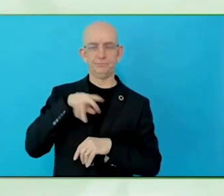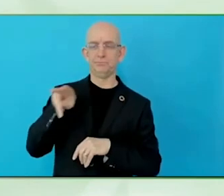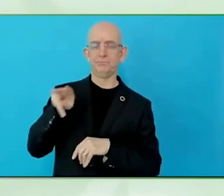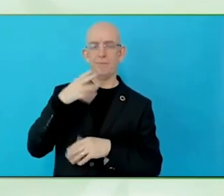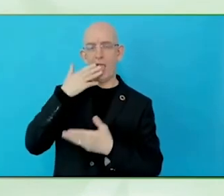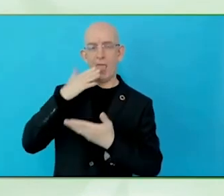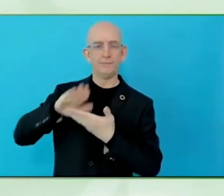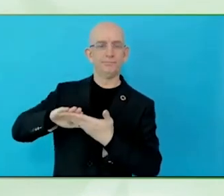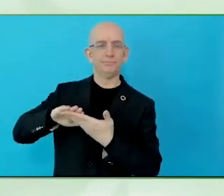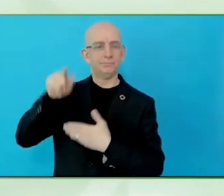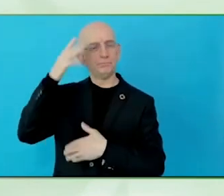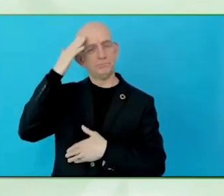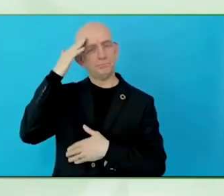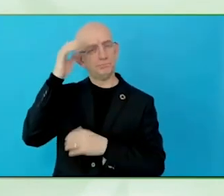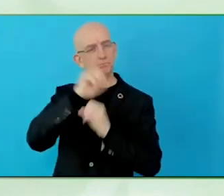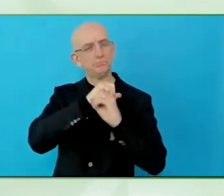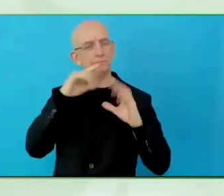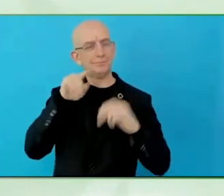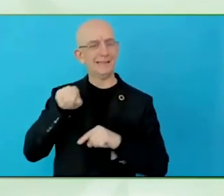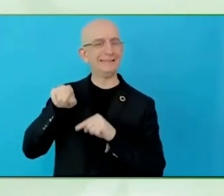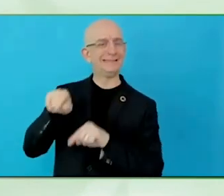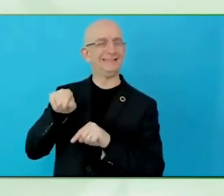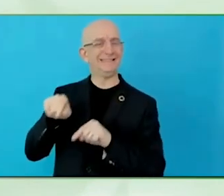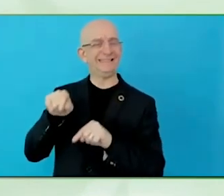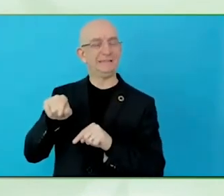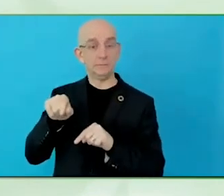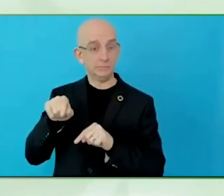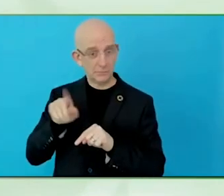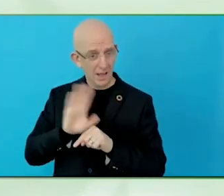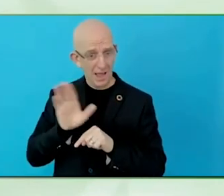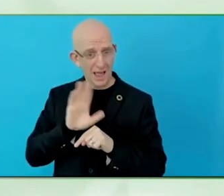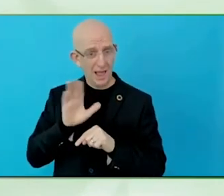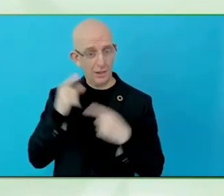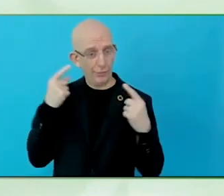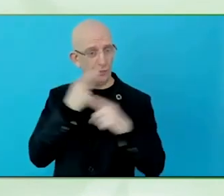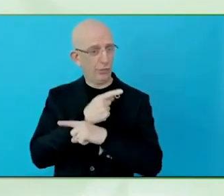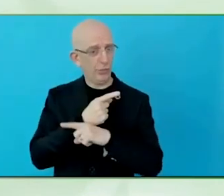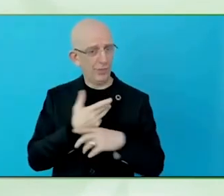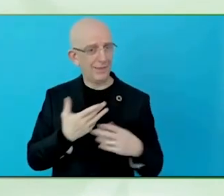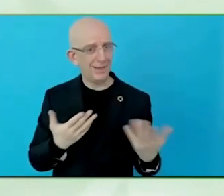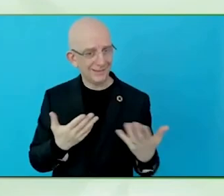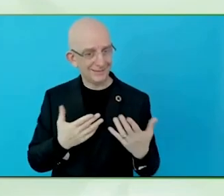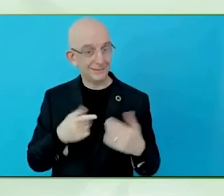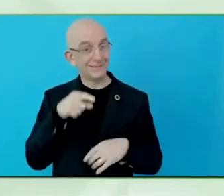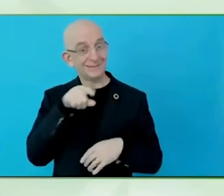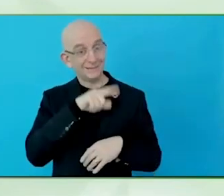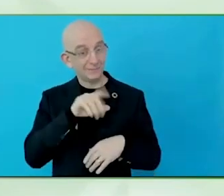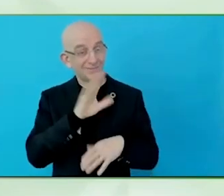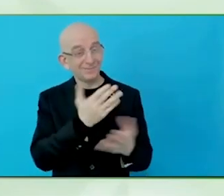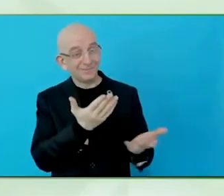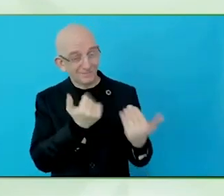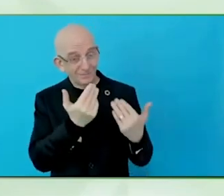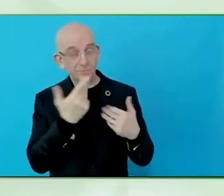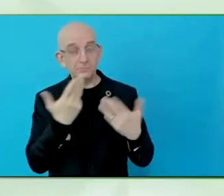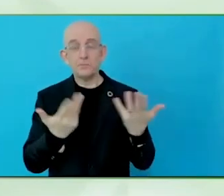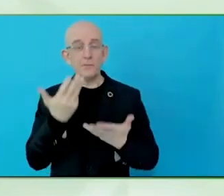That is not being harnessed. Plus, any of the laws or standards that exist globally are developed